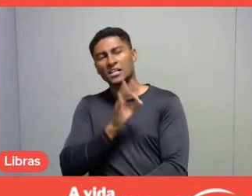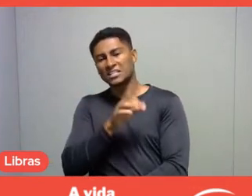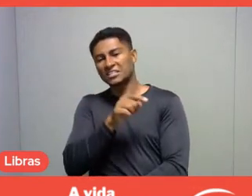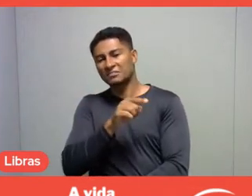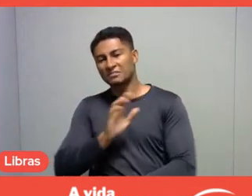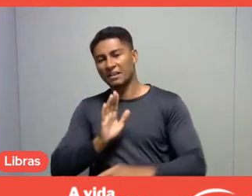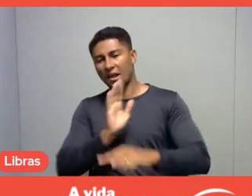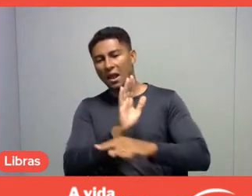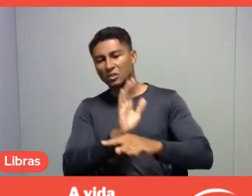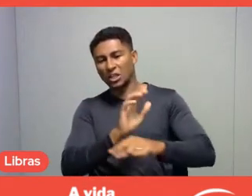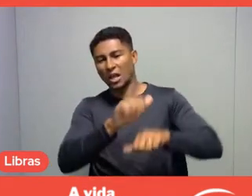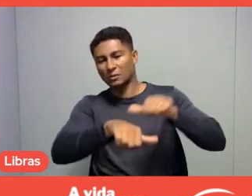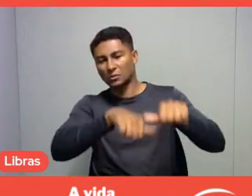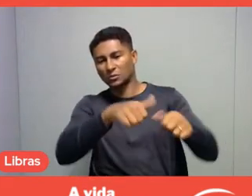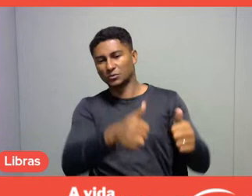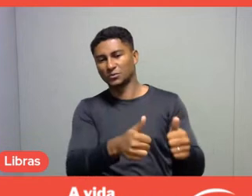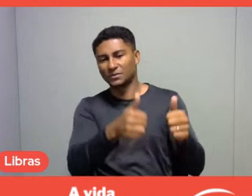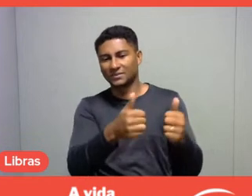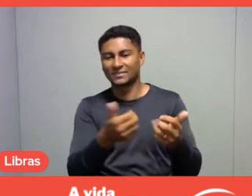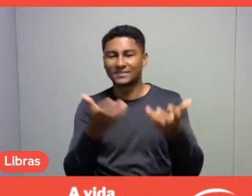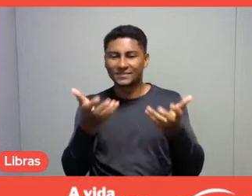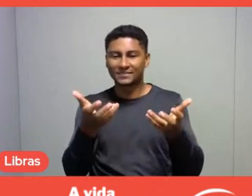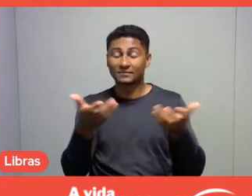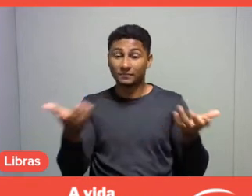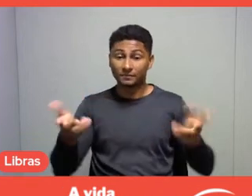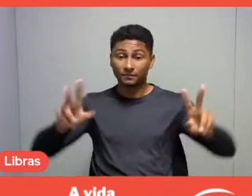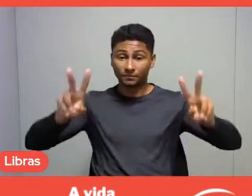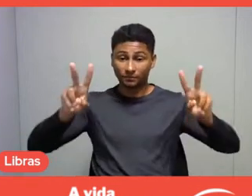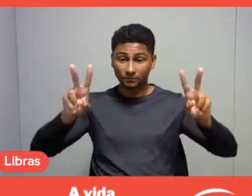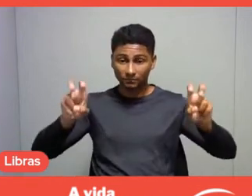So, by bringing up this theme, by bringing up this concern,